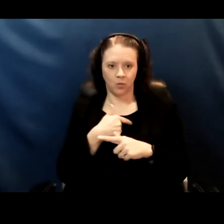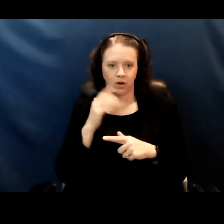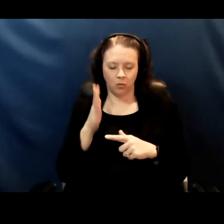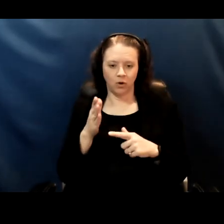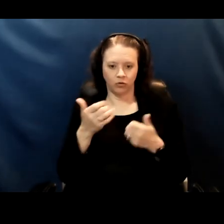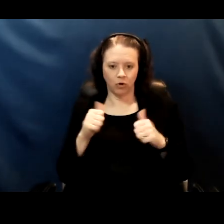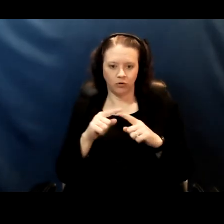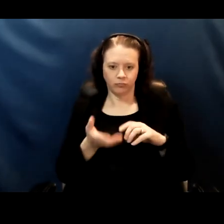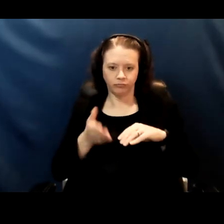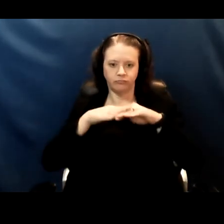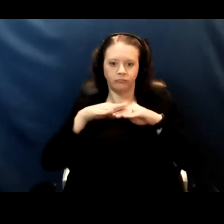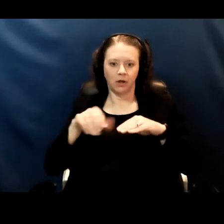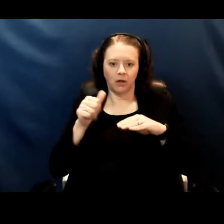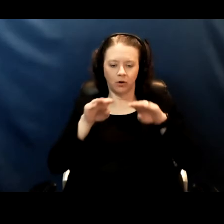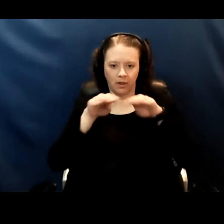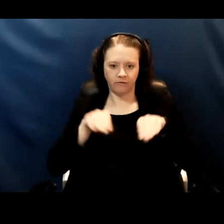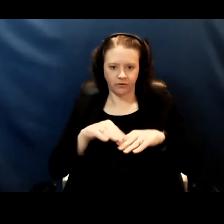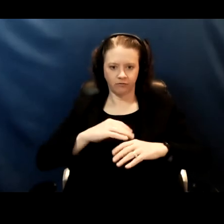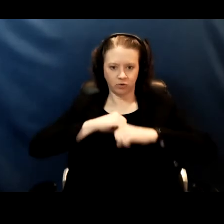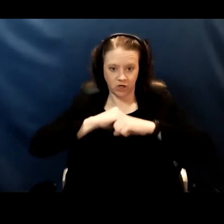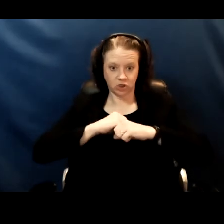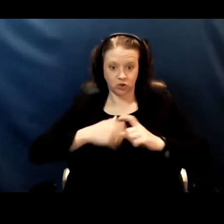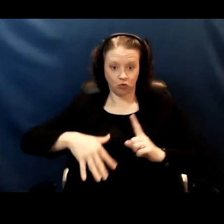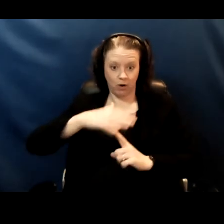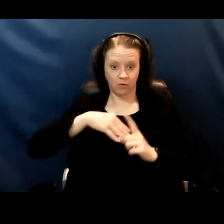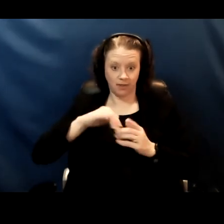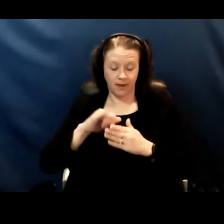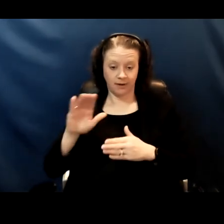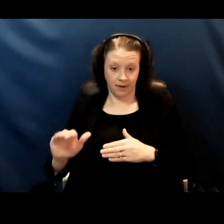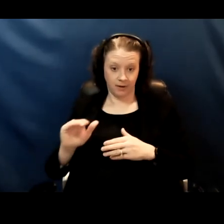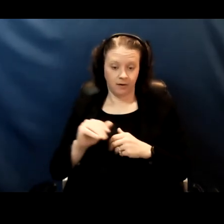of protection around that kid. It might be that the people who are working